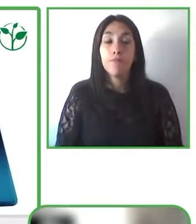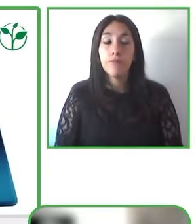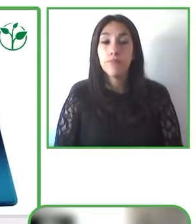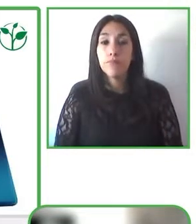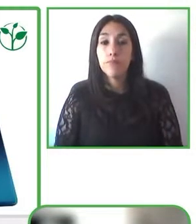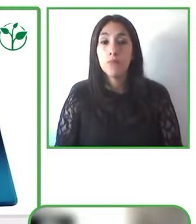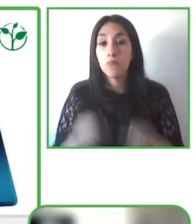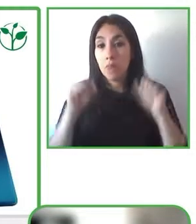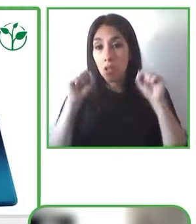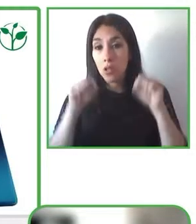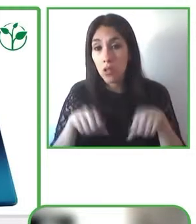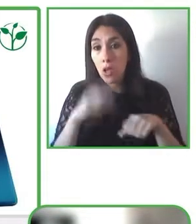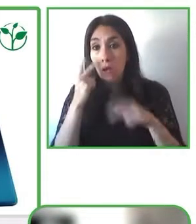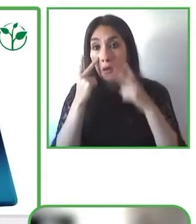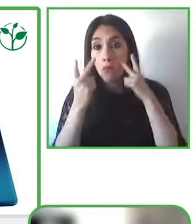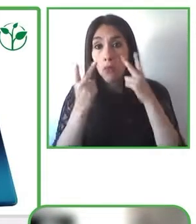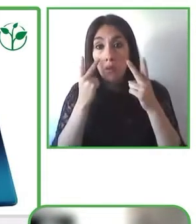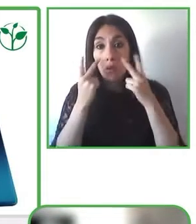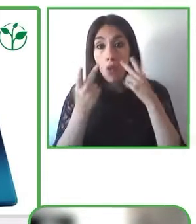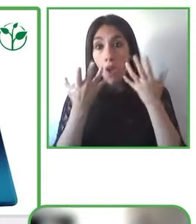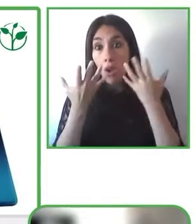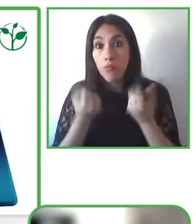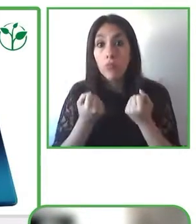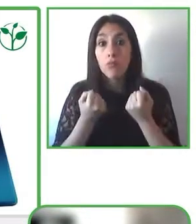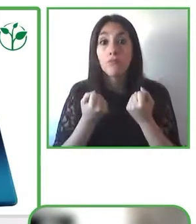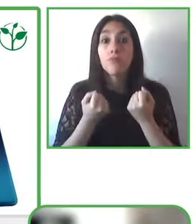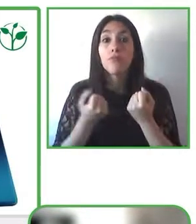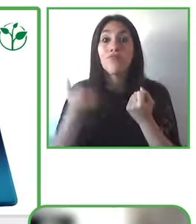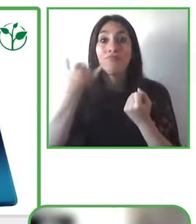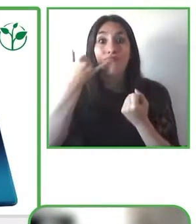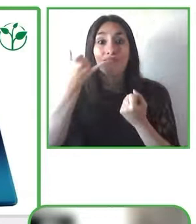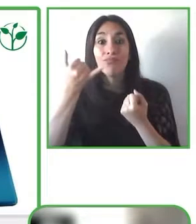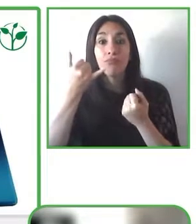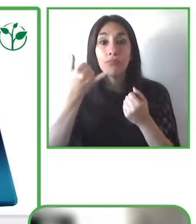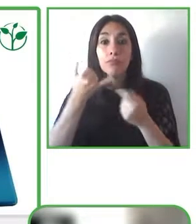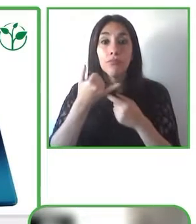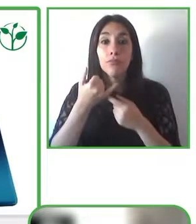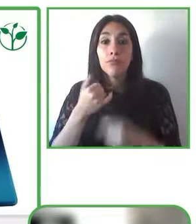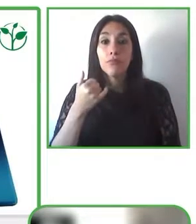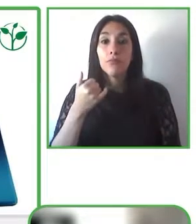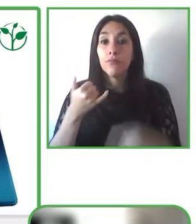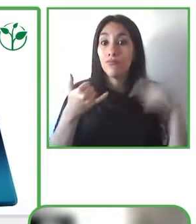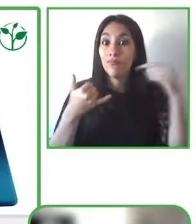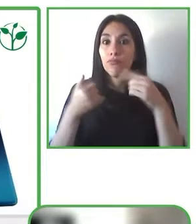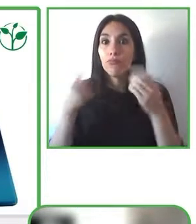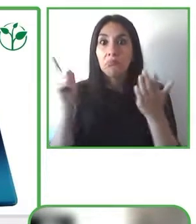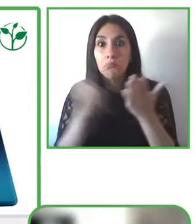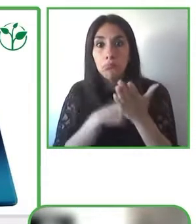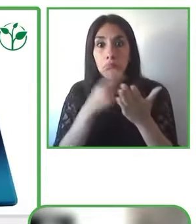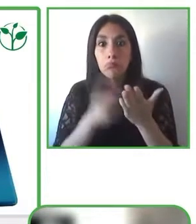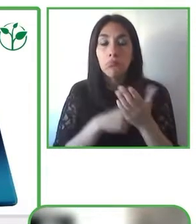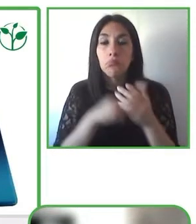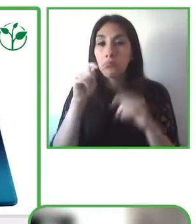in a normal environment it will then go through and compare all of the features of those devices